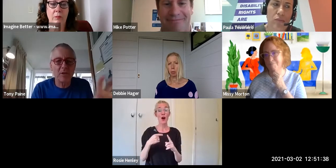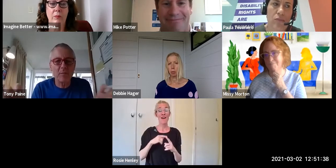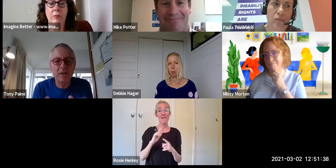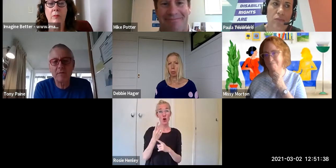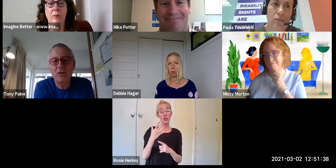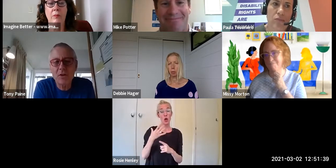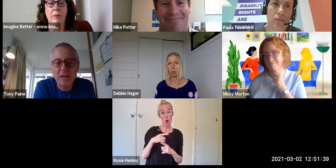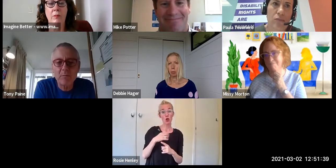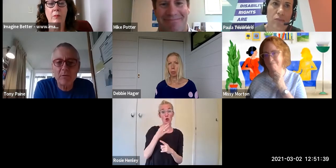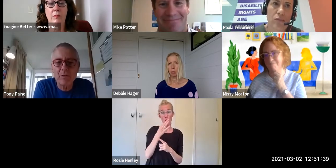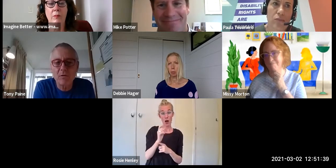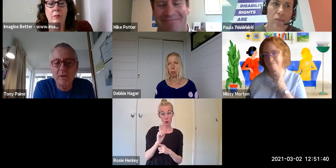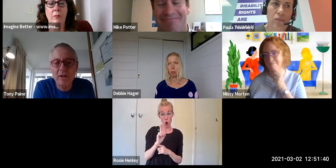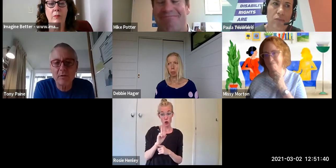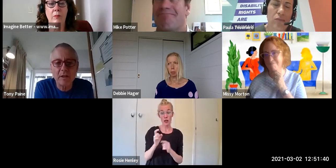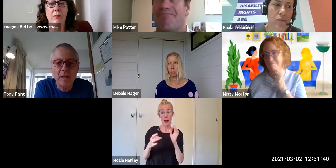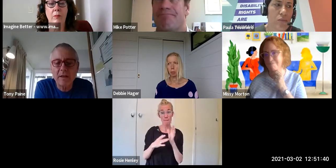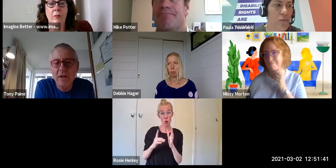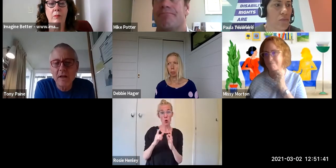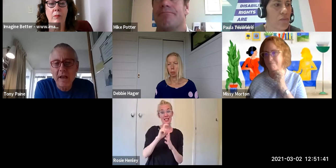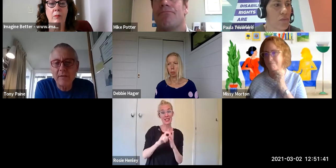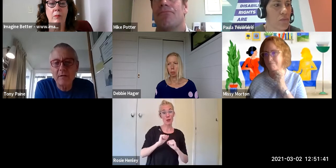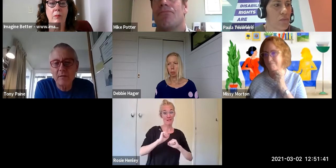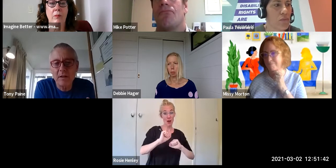know the ability of non-disabled people to talk to each other and then engage. And then